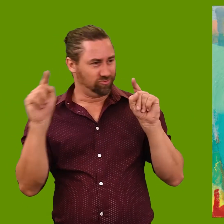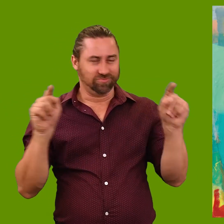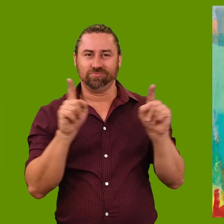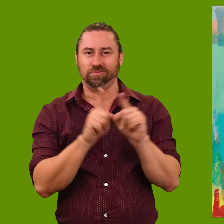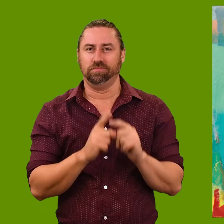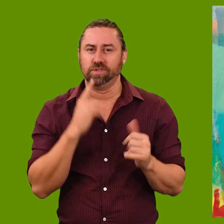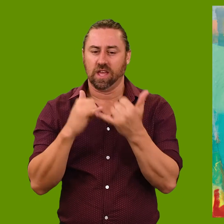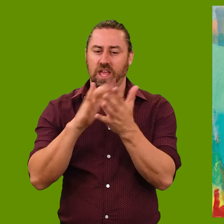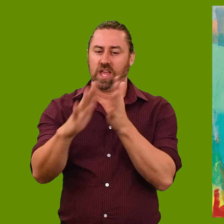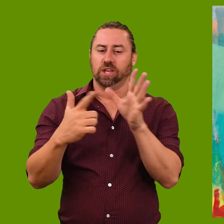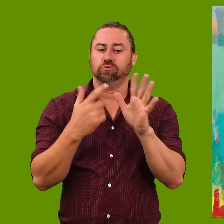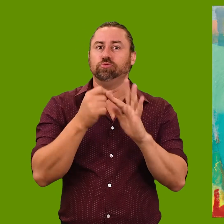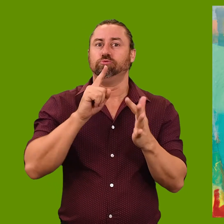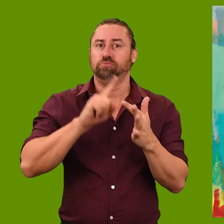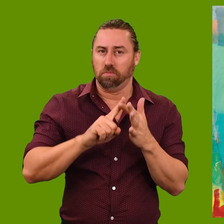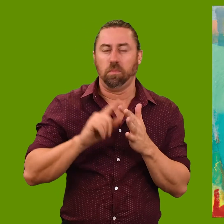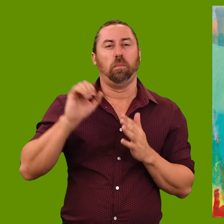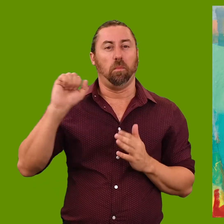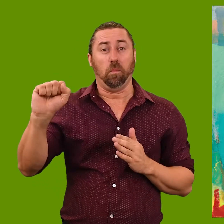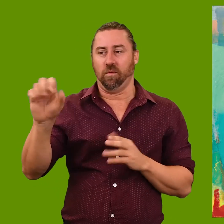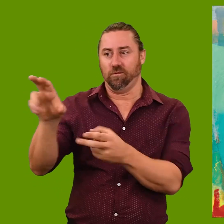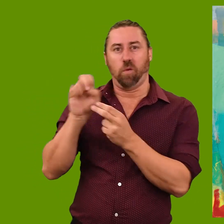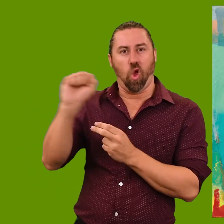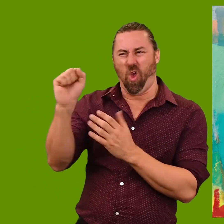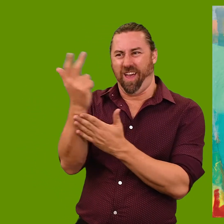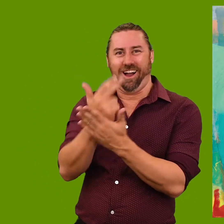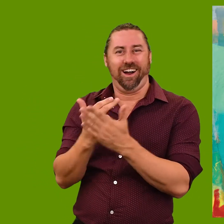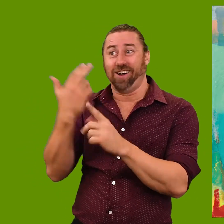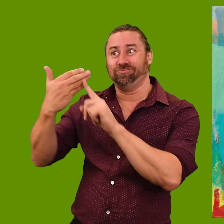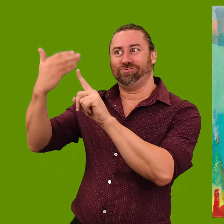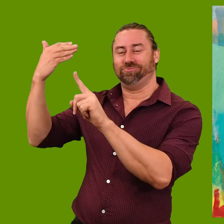I’d recognised. I used shapes that reference her assemblages and collages and painted the